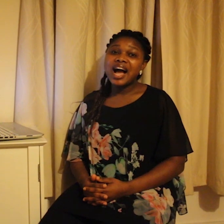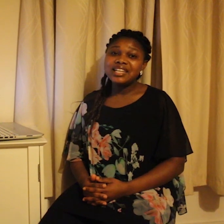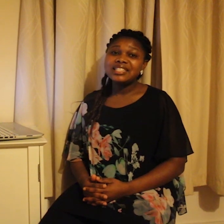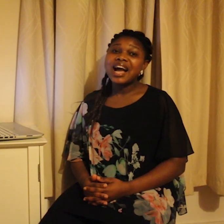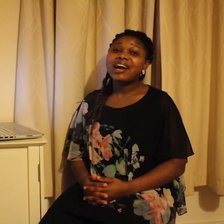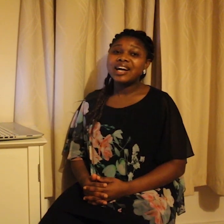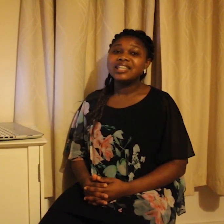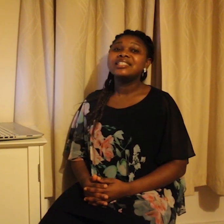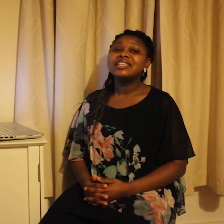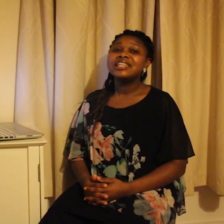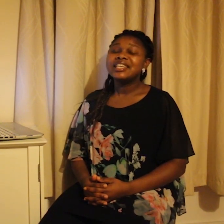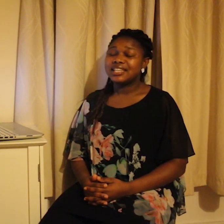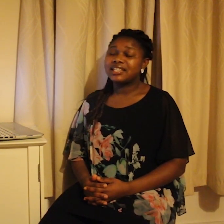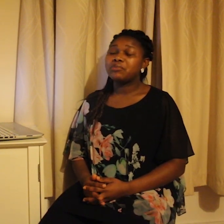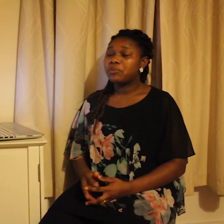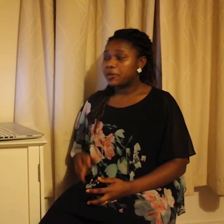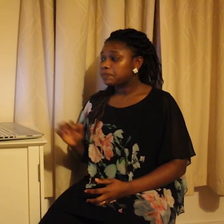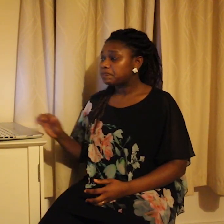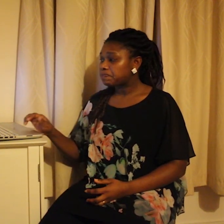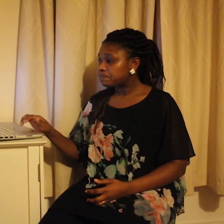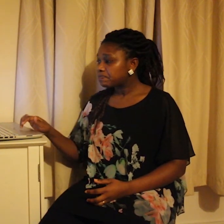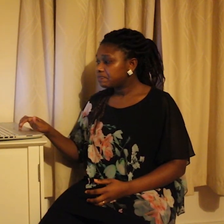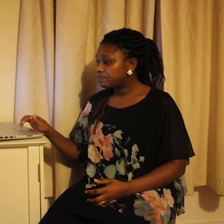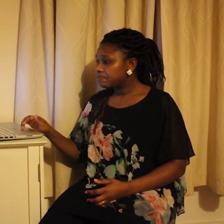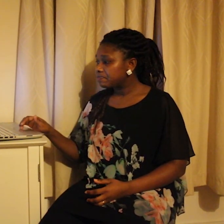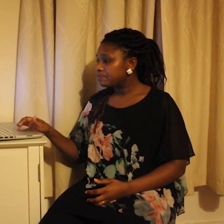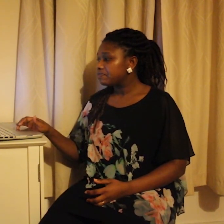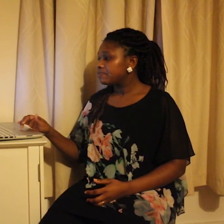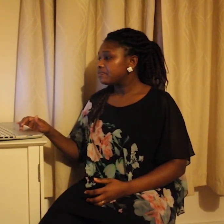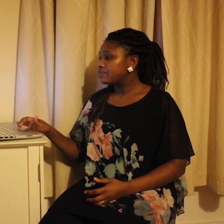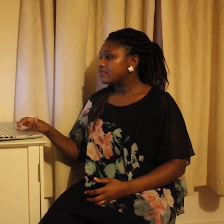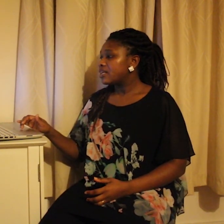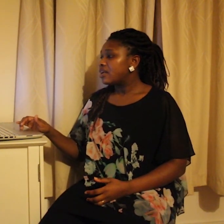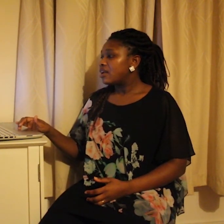and Akan in Adamorobe.